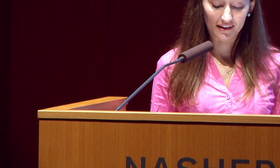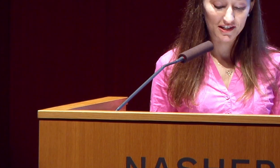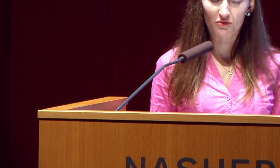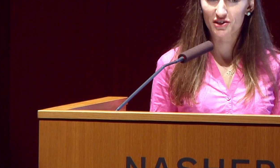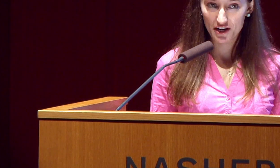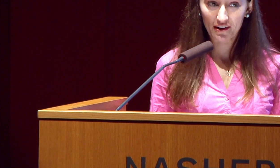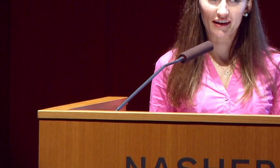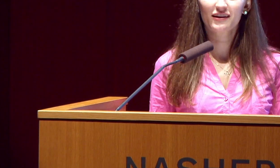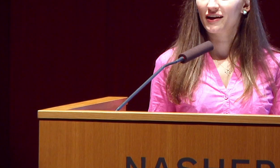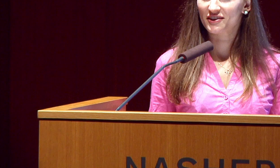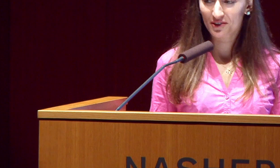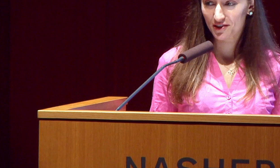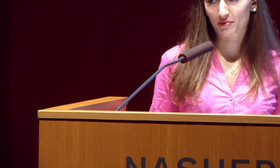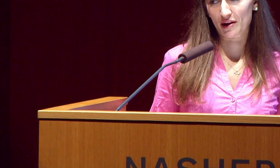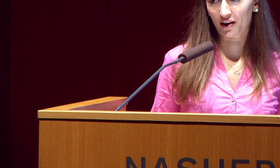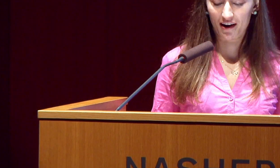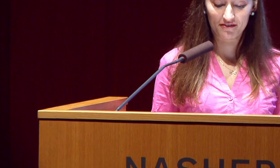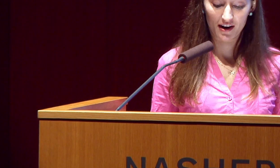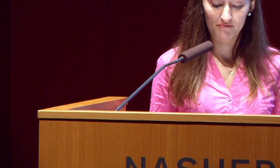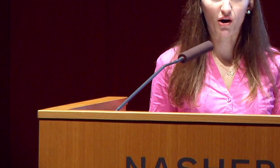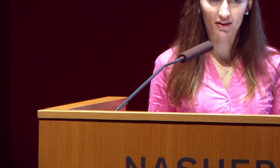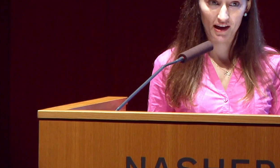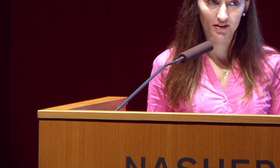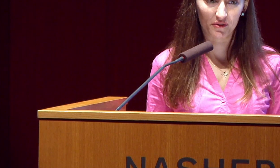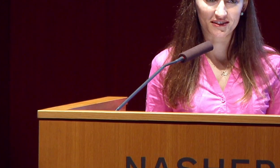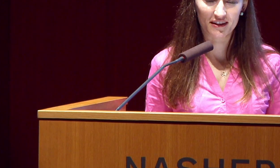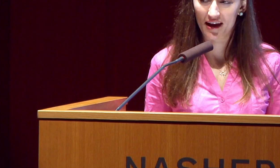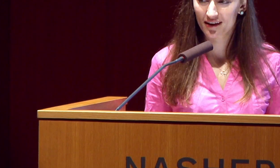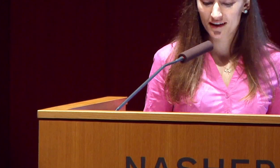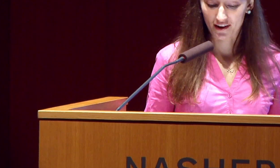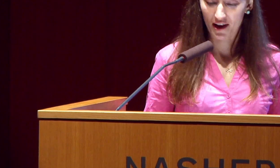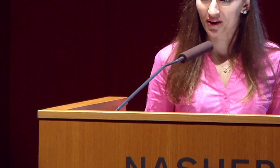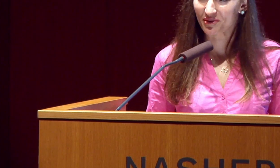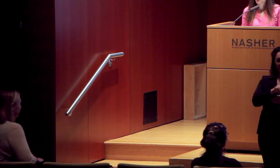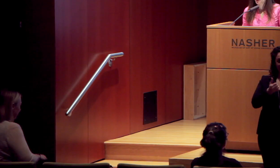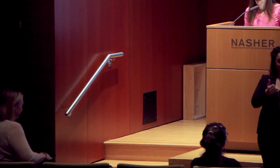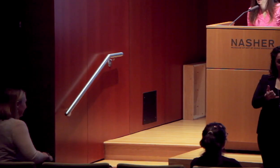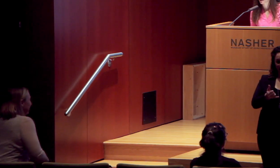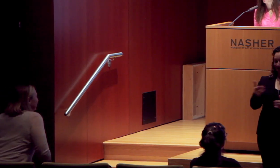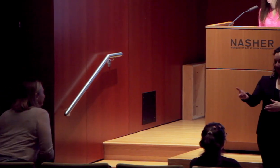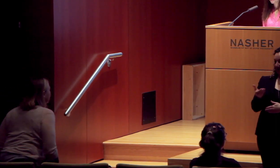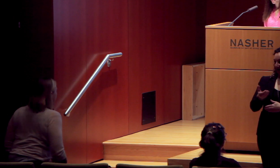and she will be sharing an exclusive premiere of part of that film with us today. Carrie, I welcome you to the stage. Thank you.